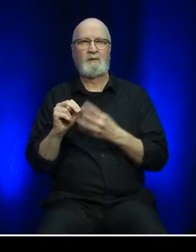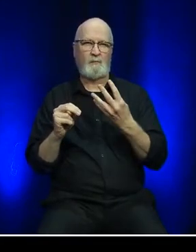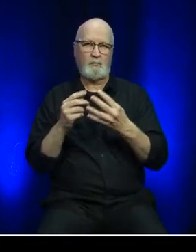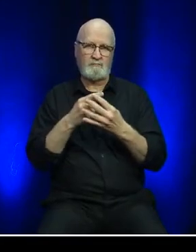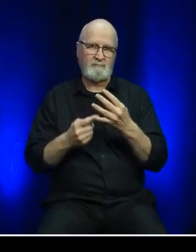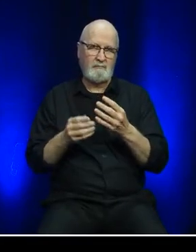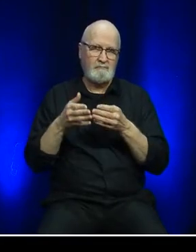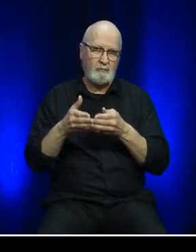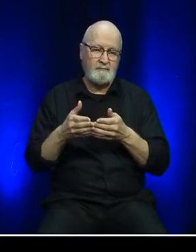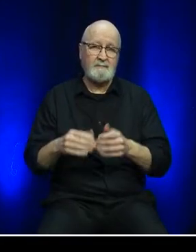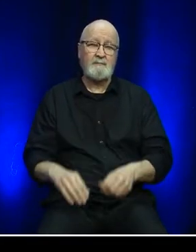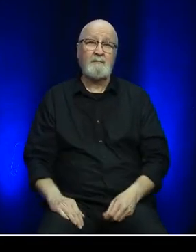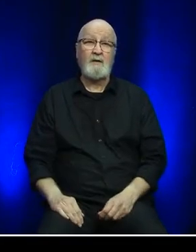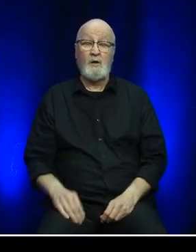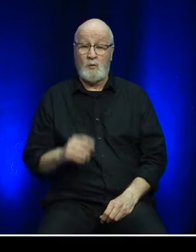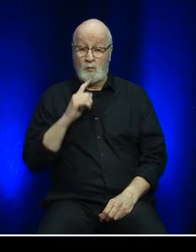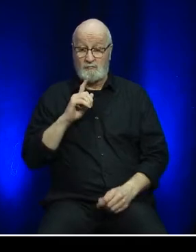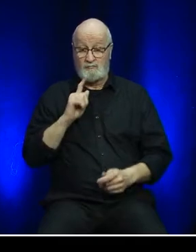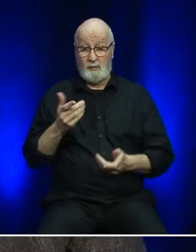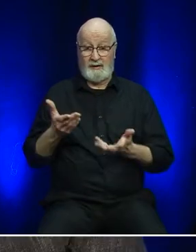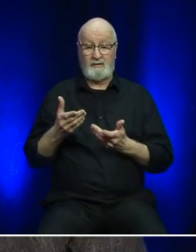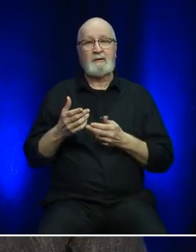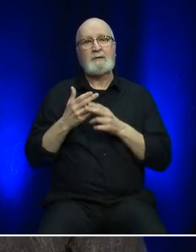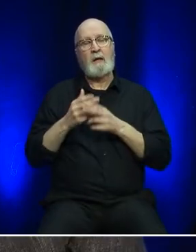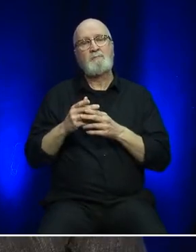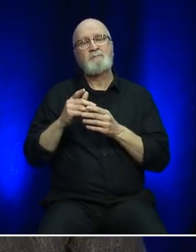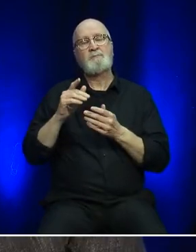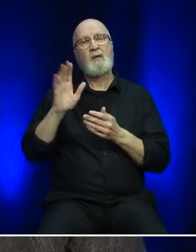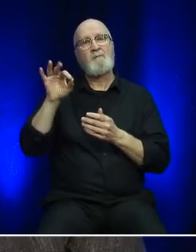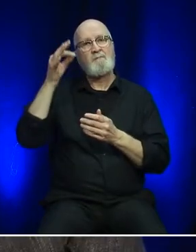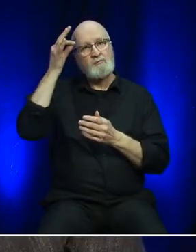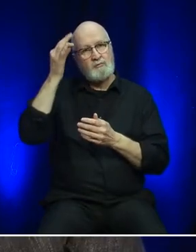Marine Atlantic is a federal Crown Corporation reporting to the Minister of Transport